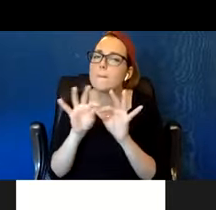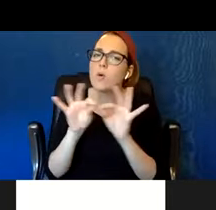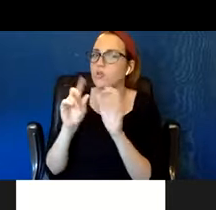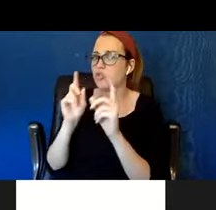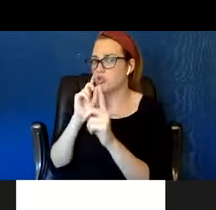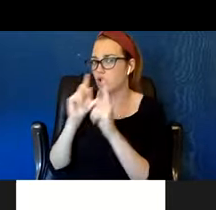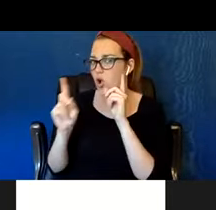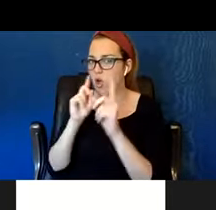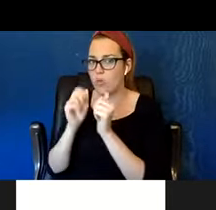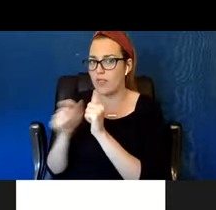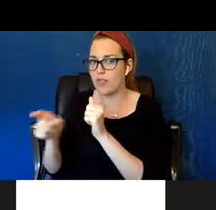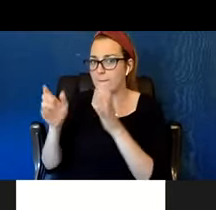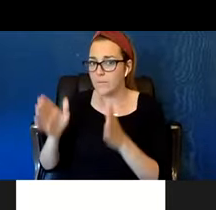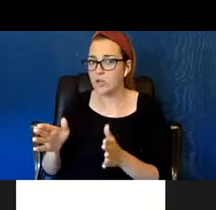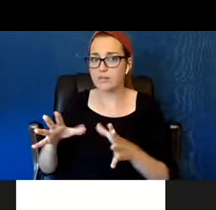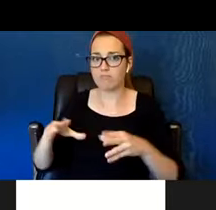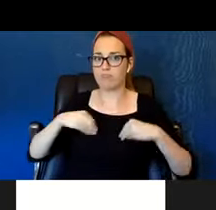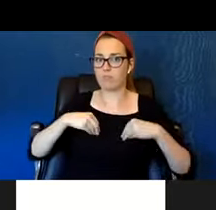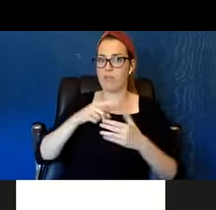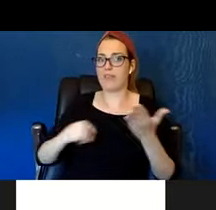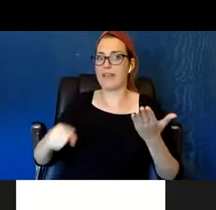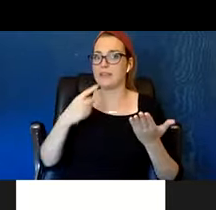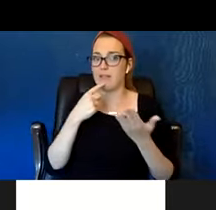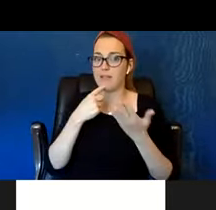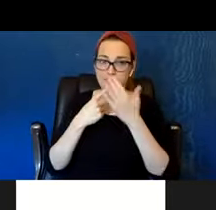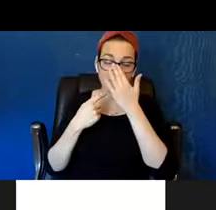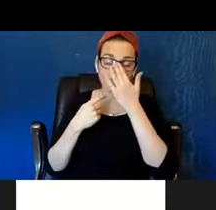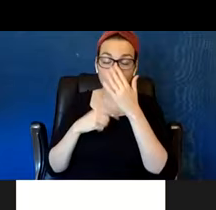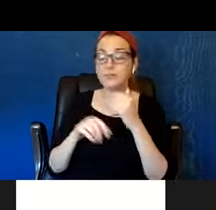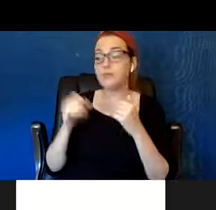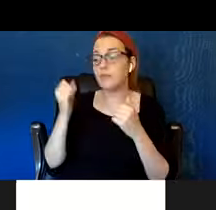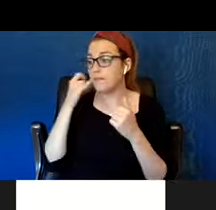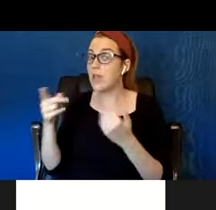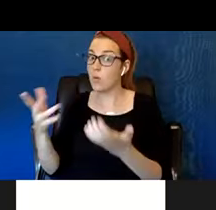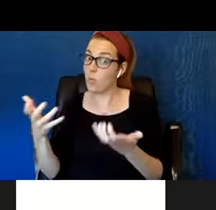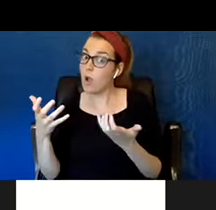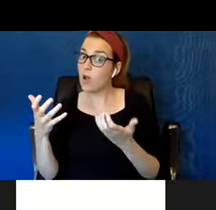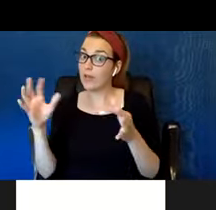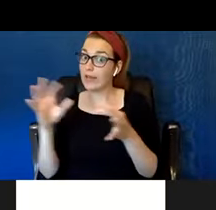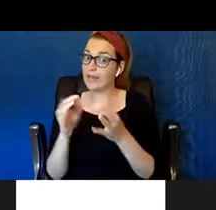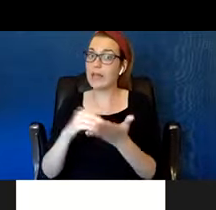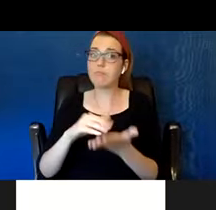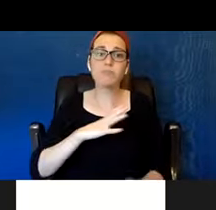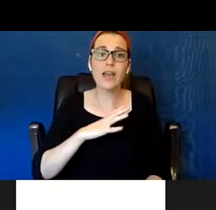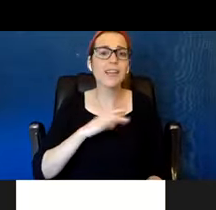They wanna go back, yeah. I'll help you get back. But if they don't want to, it's okay. Part of the information we're gathering